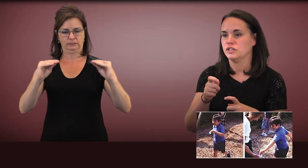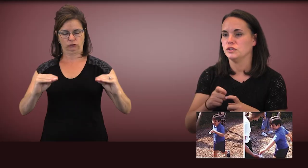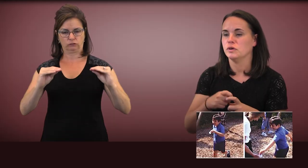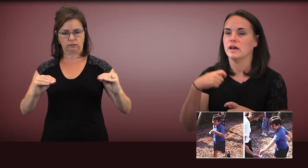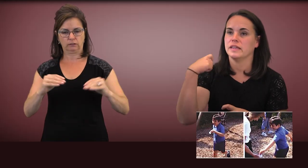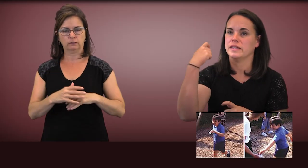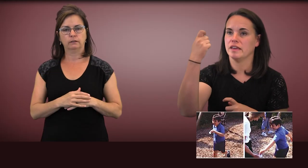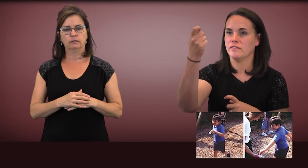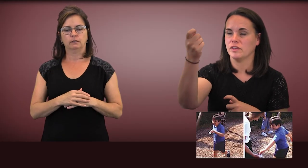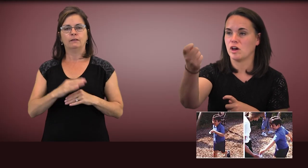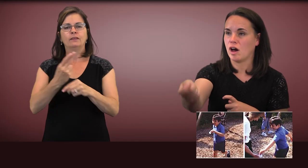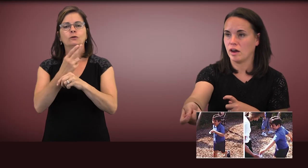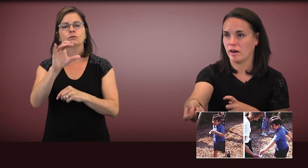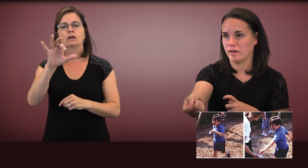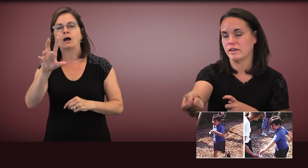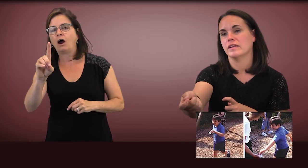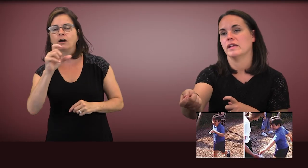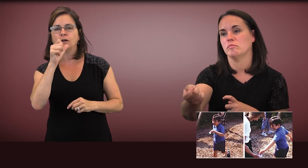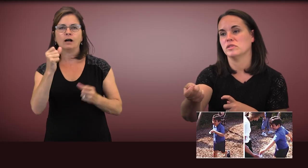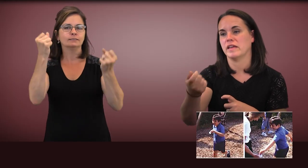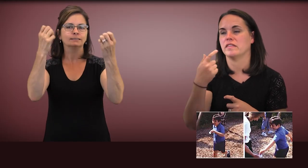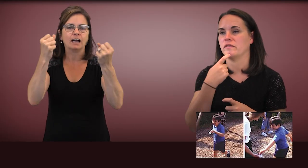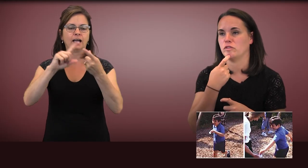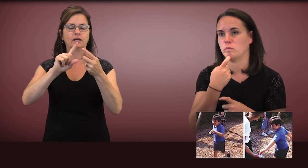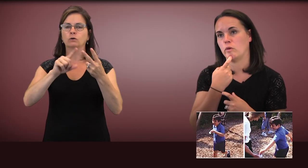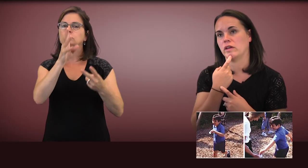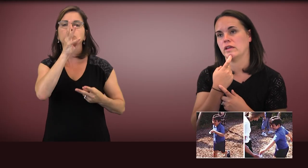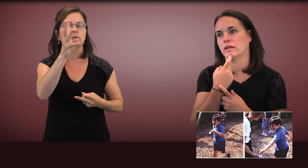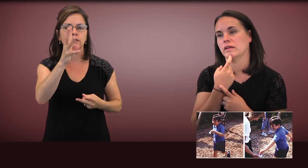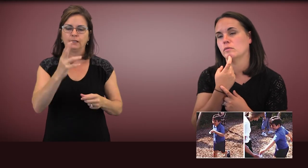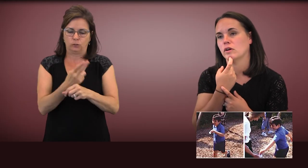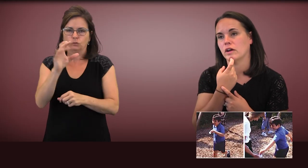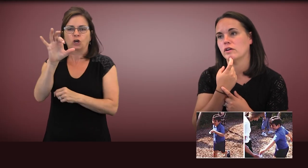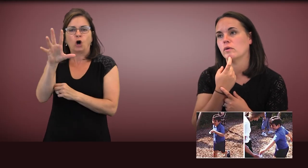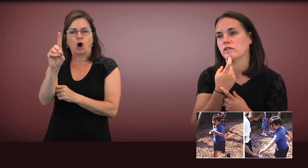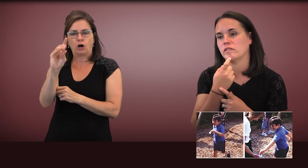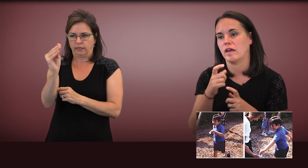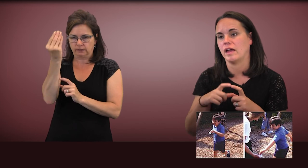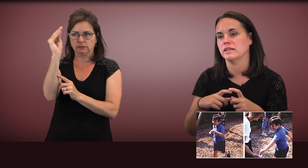To give the card in place of a spoken word or a sign,